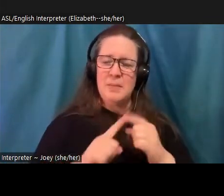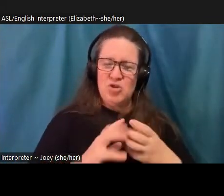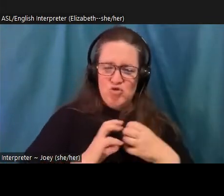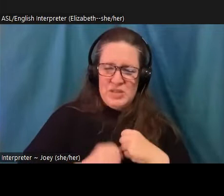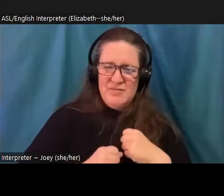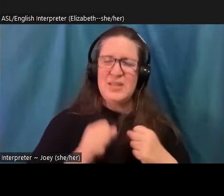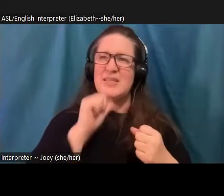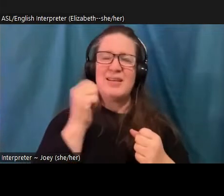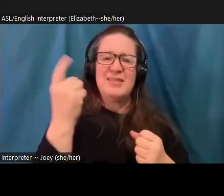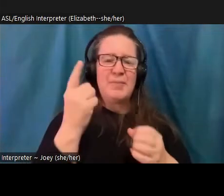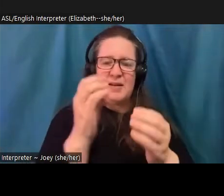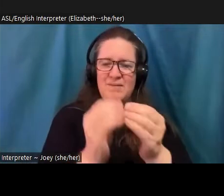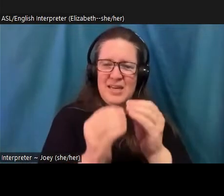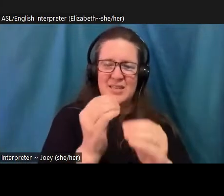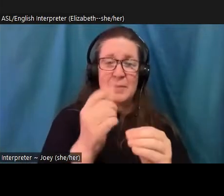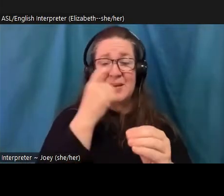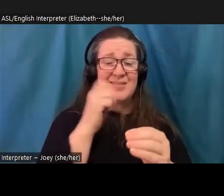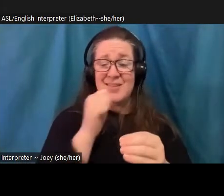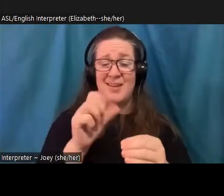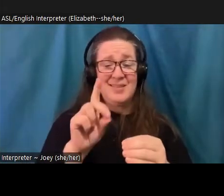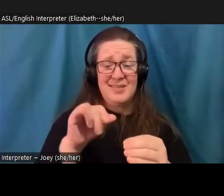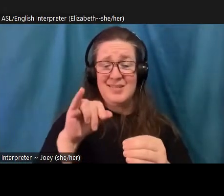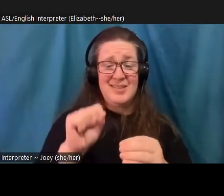healthy and necessary process we have to undergo in order to